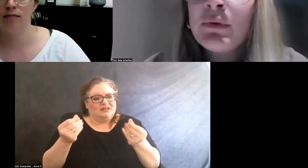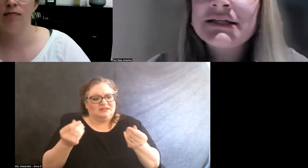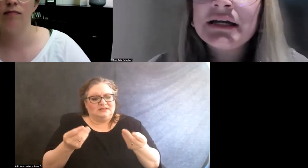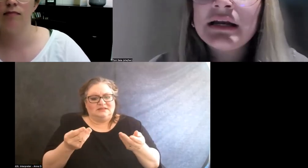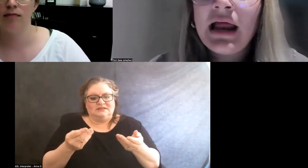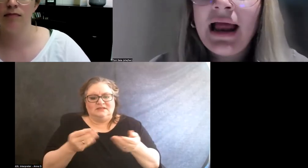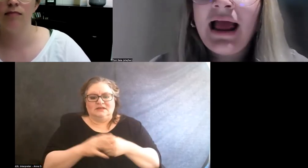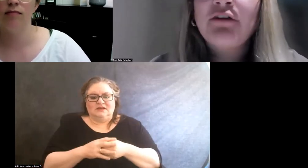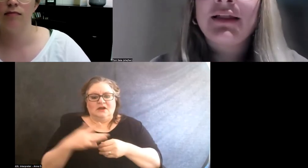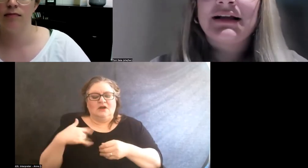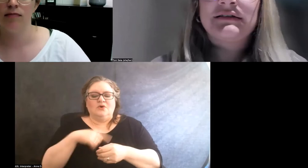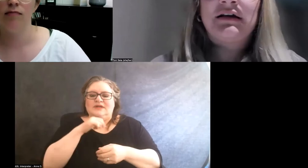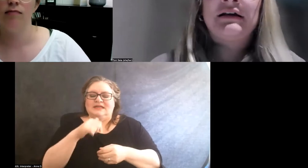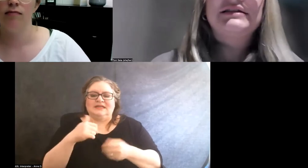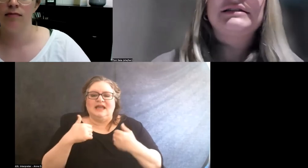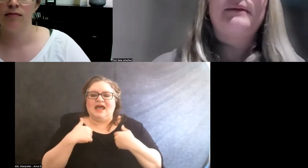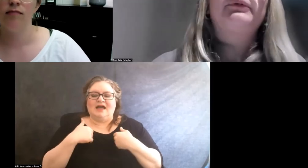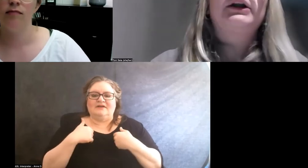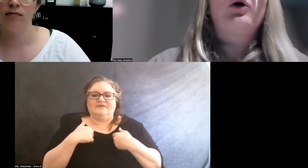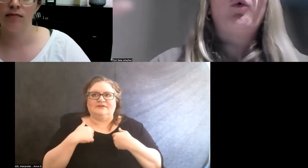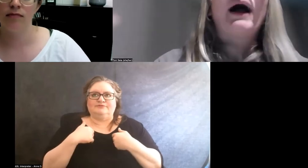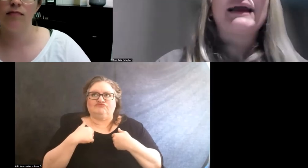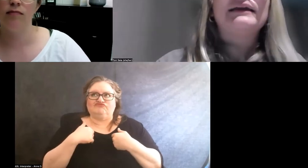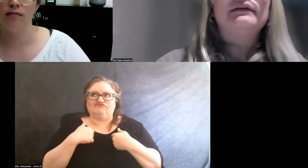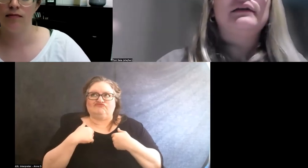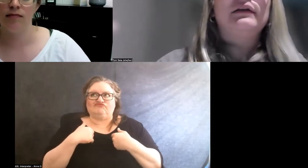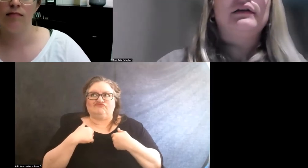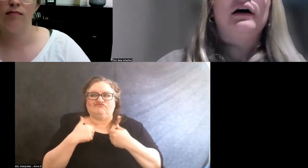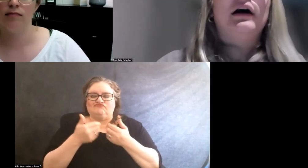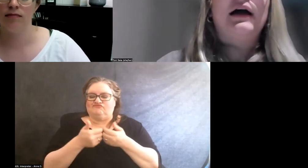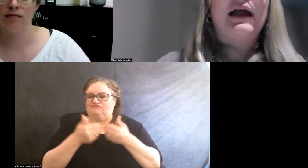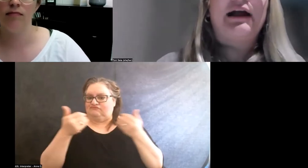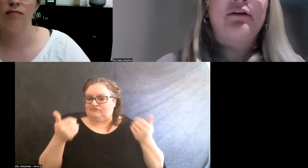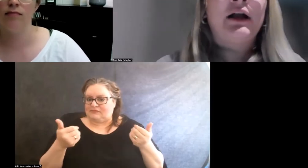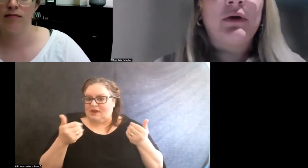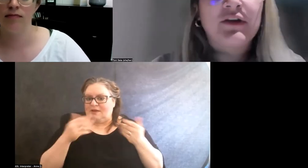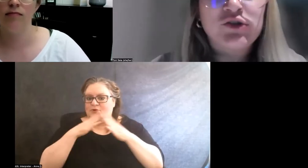We didn't have like a separate quiet area with a door,